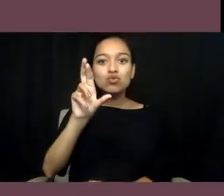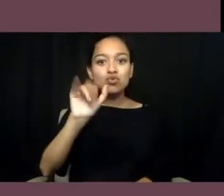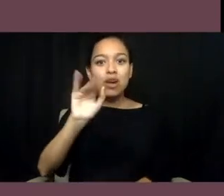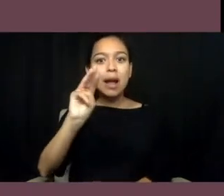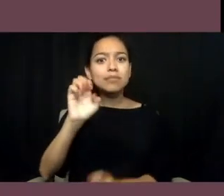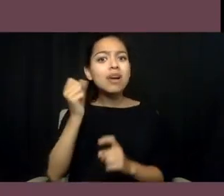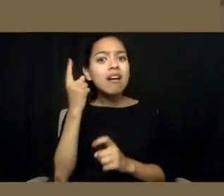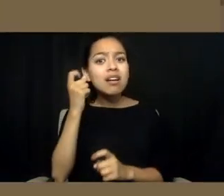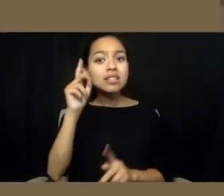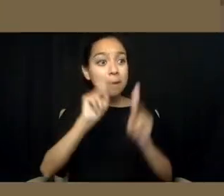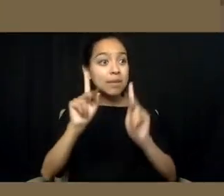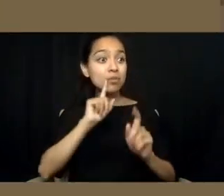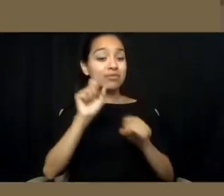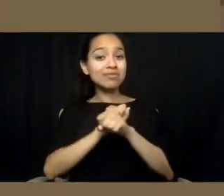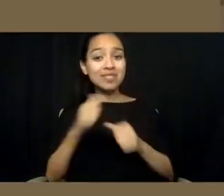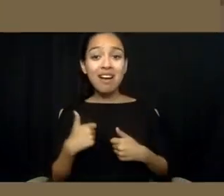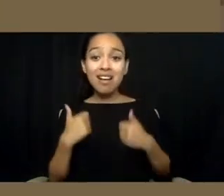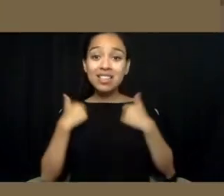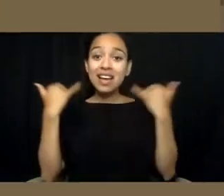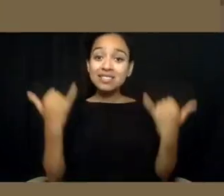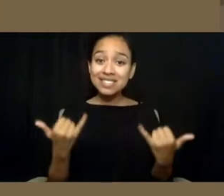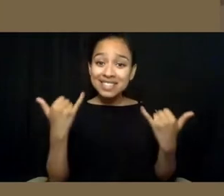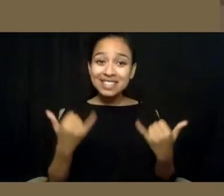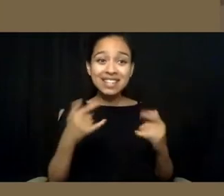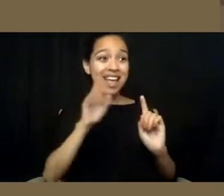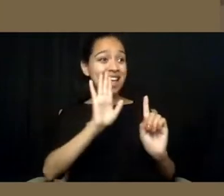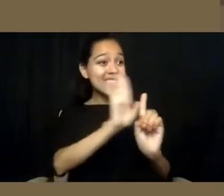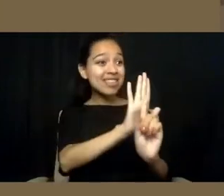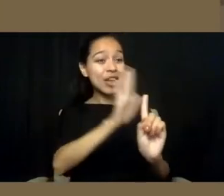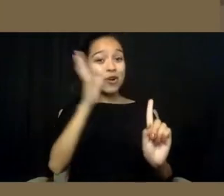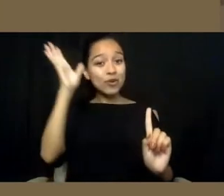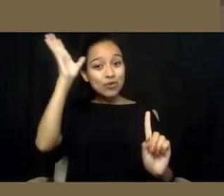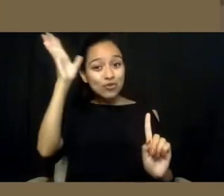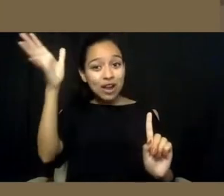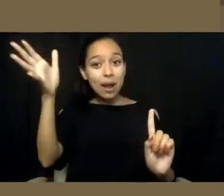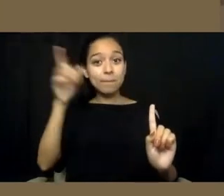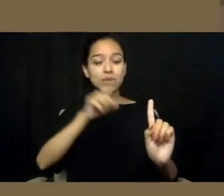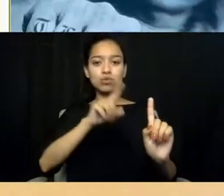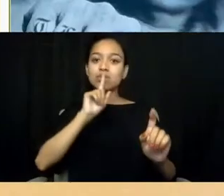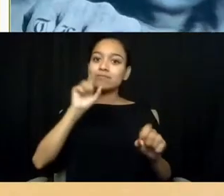whose grandparents were in the business of killing Native Americans.